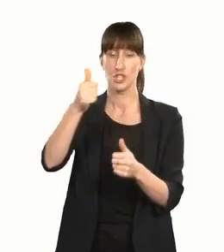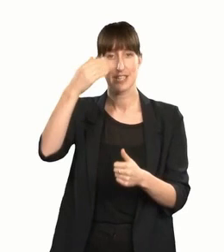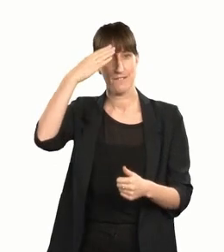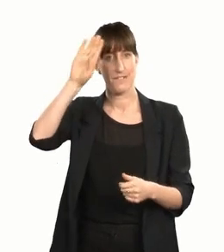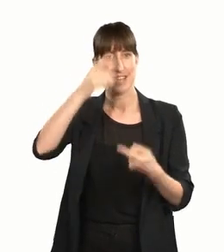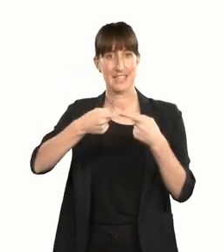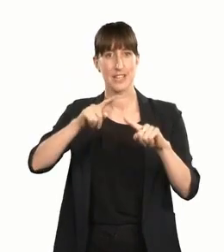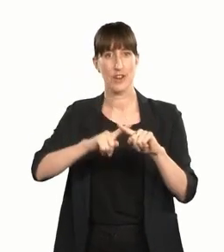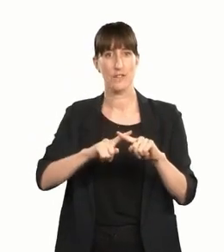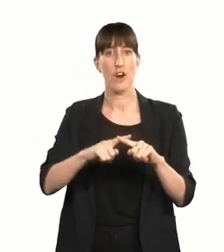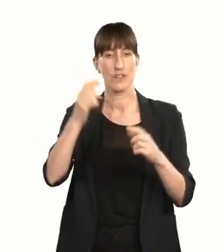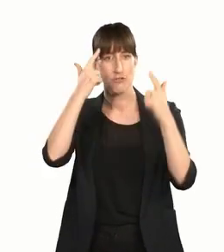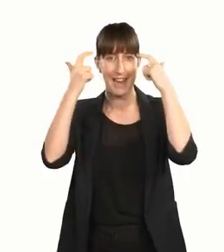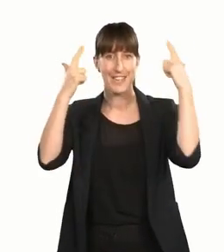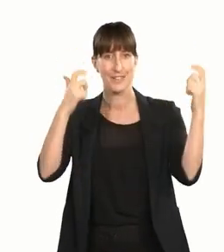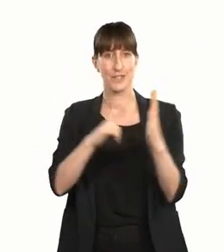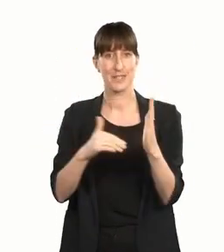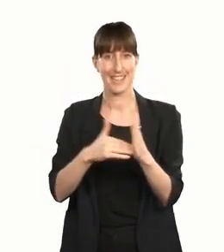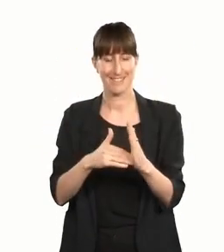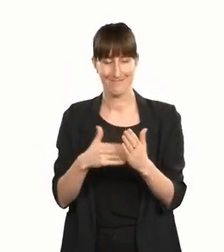Tenei te mihi atu ki a koe, Stephen — thank you, Stephen.